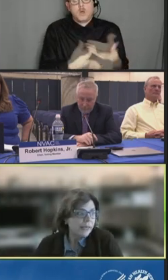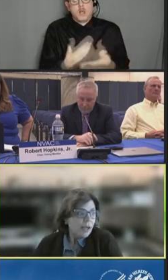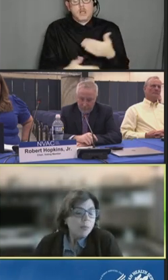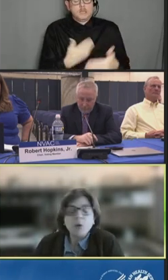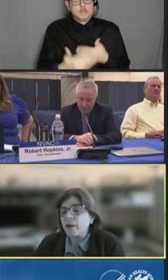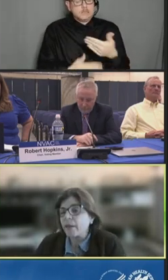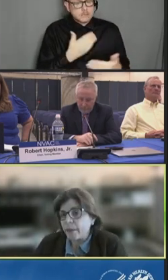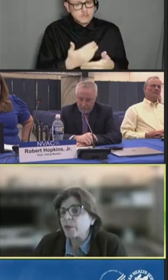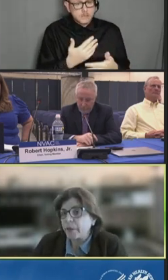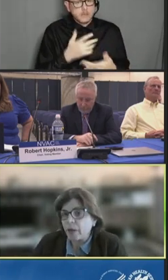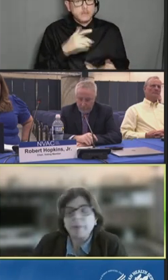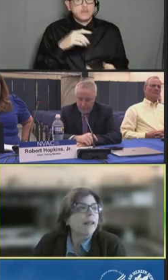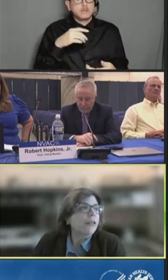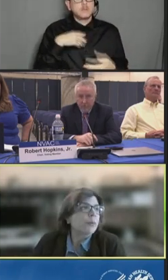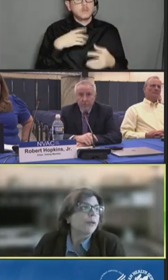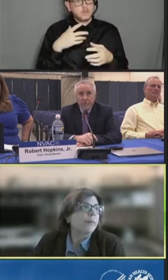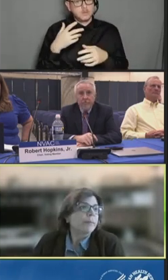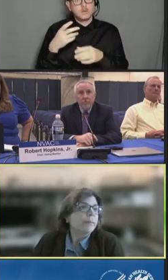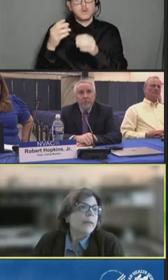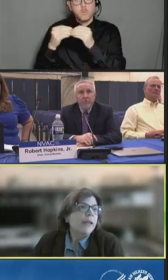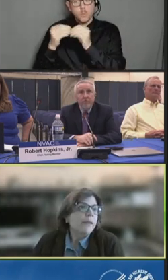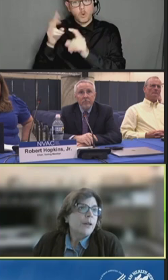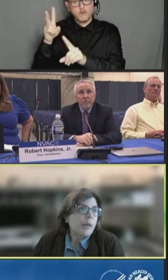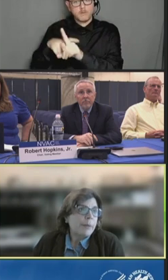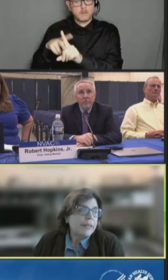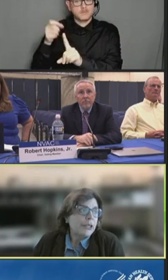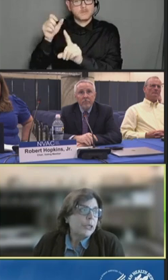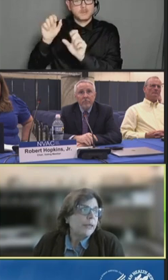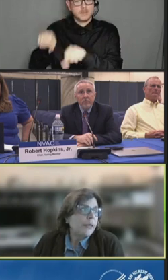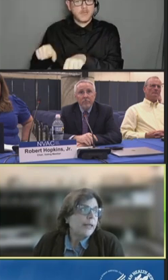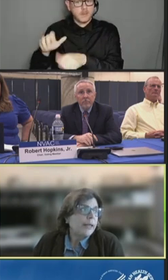And more claims are becoming eligible for compensation.